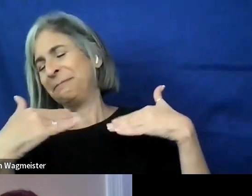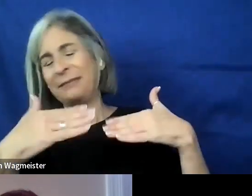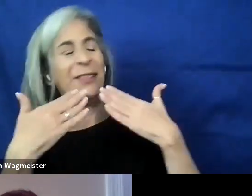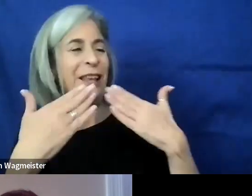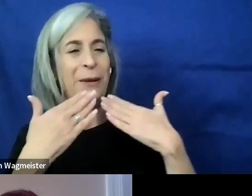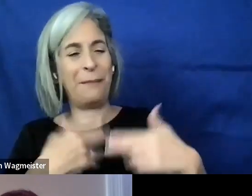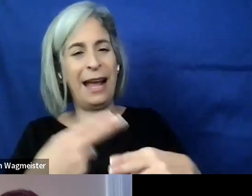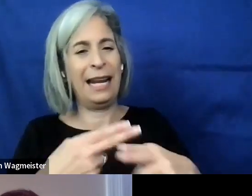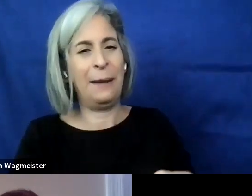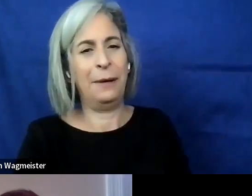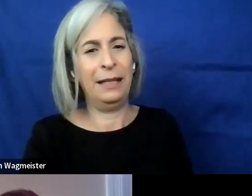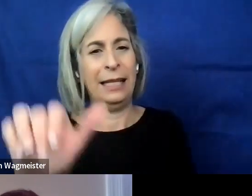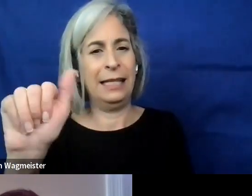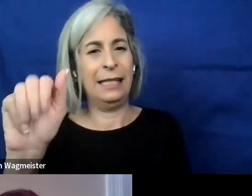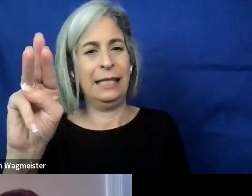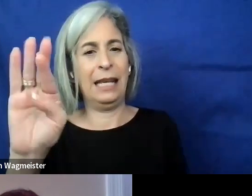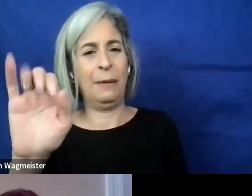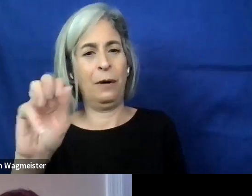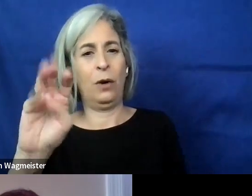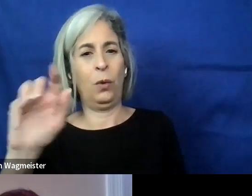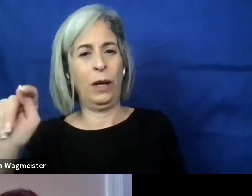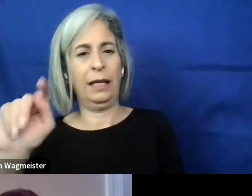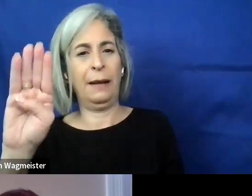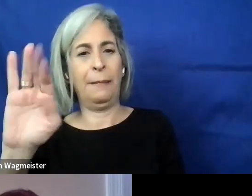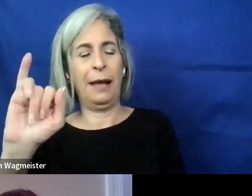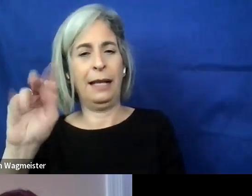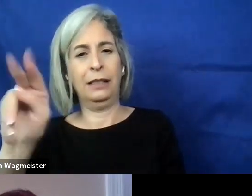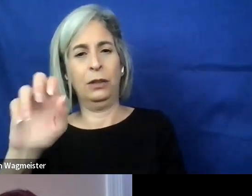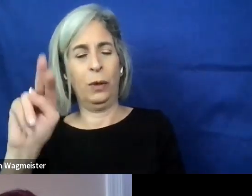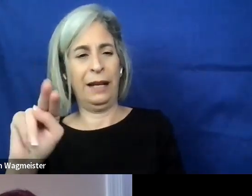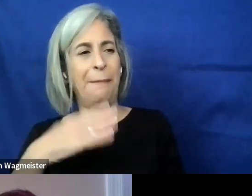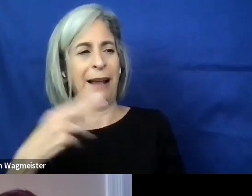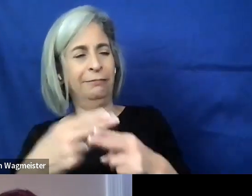My name is Samrawit Biyazin, I go by Sam.